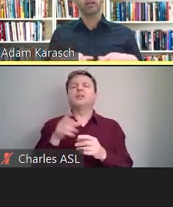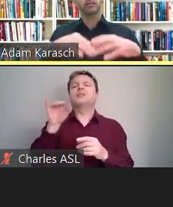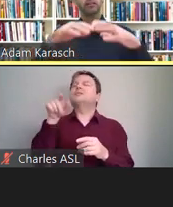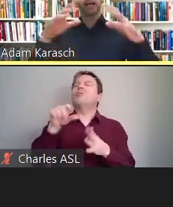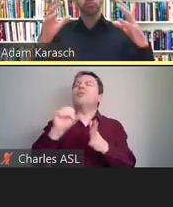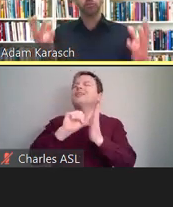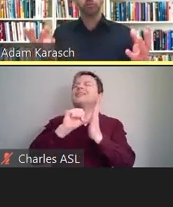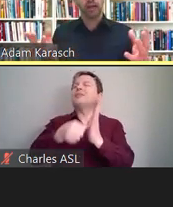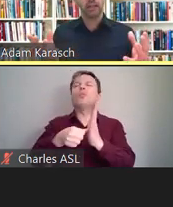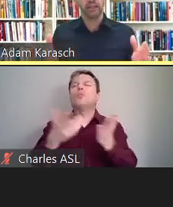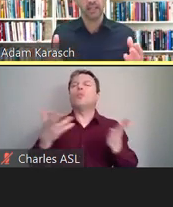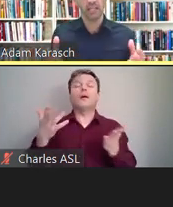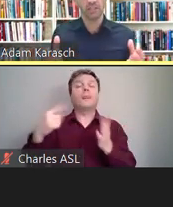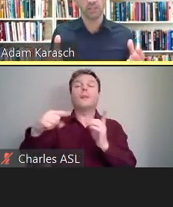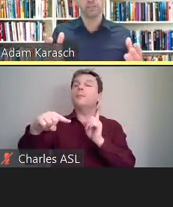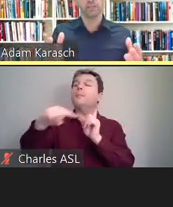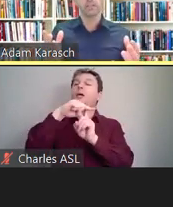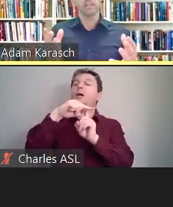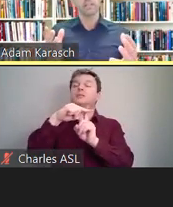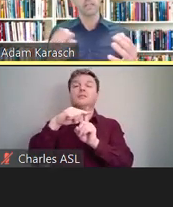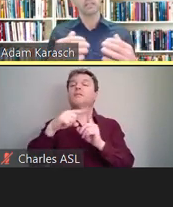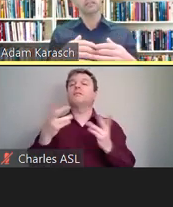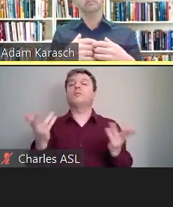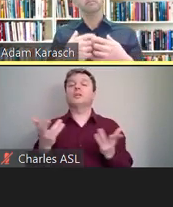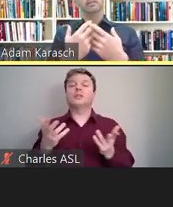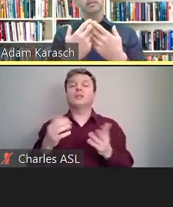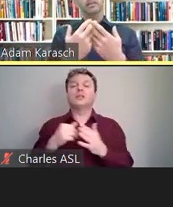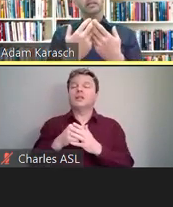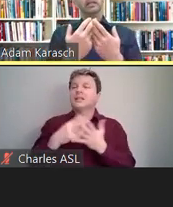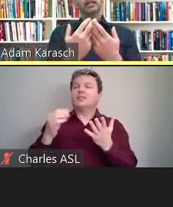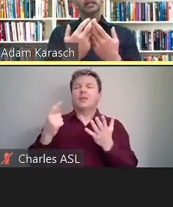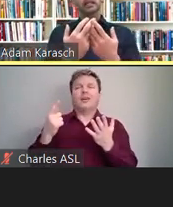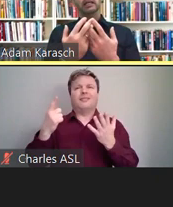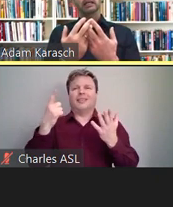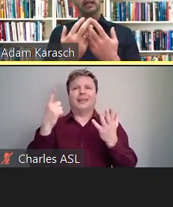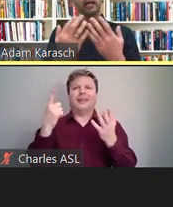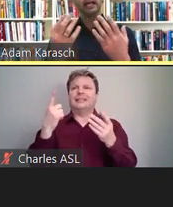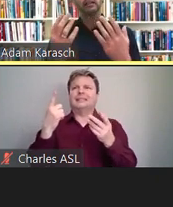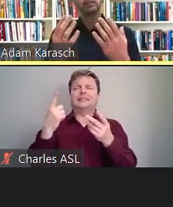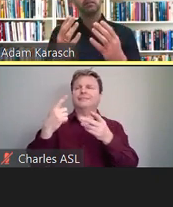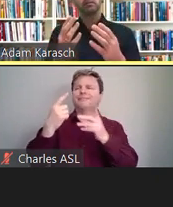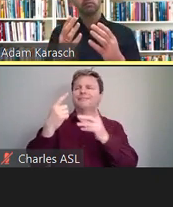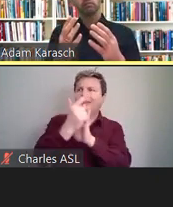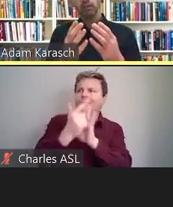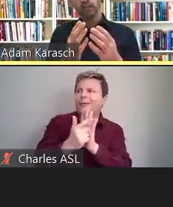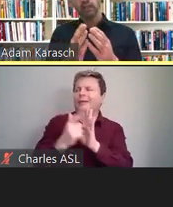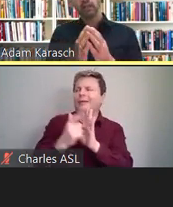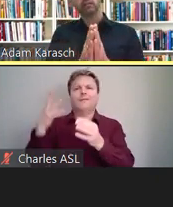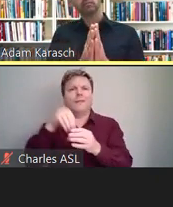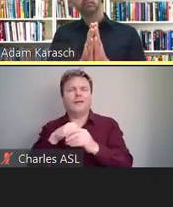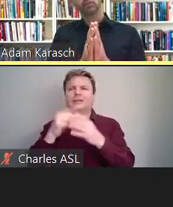this high high-profile litigation has really